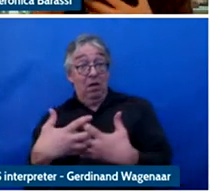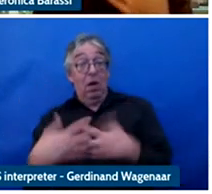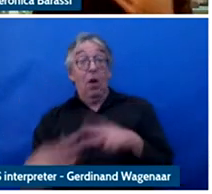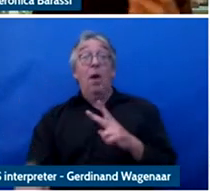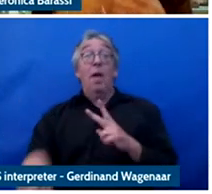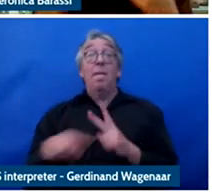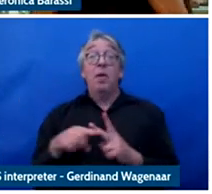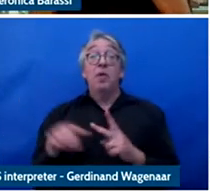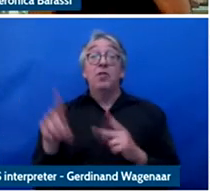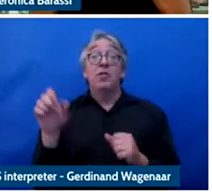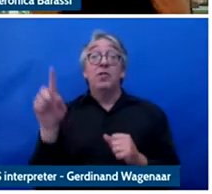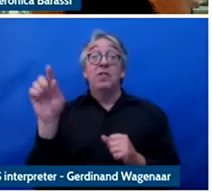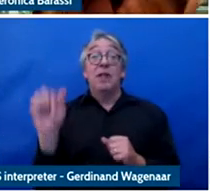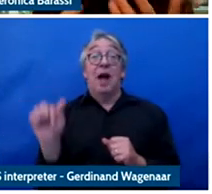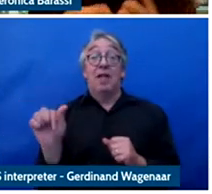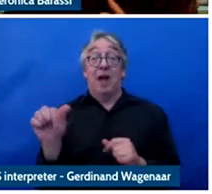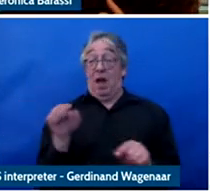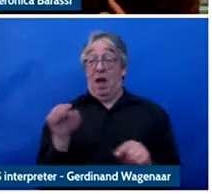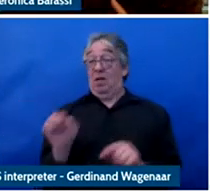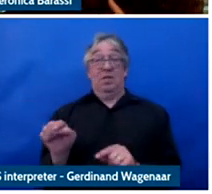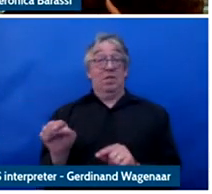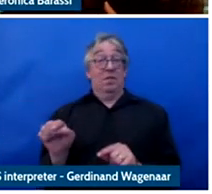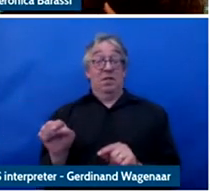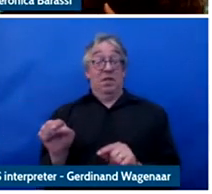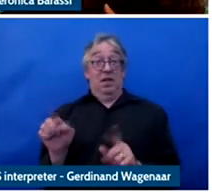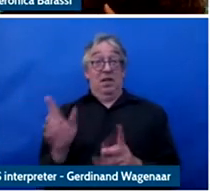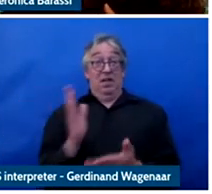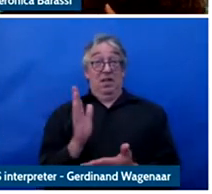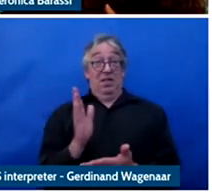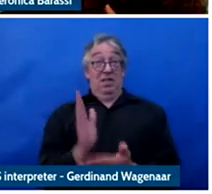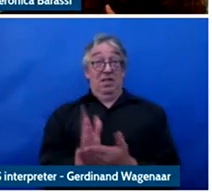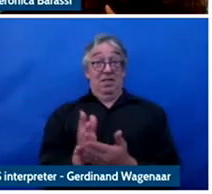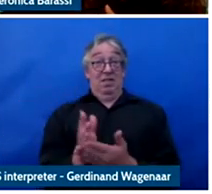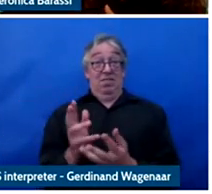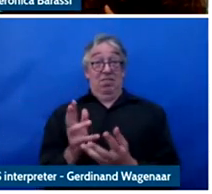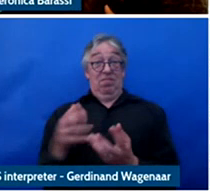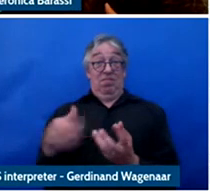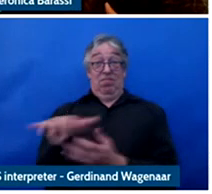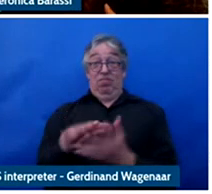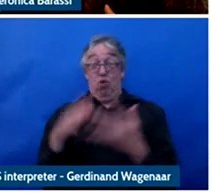predictable and messy and complex.